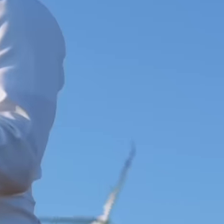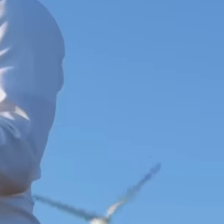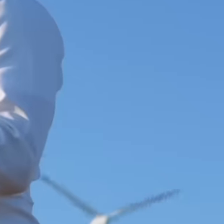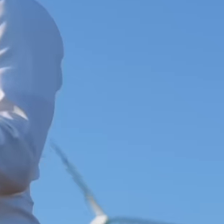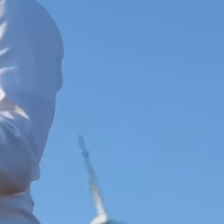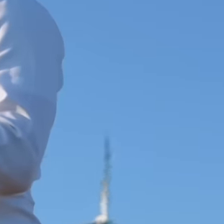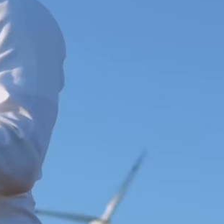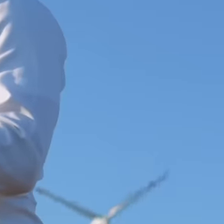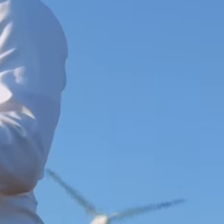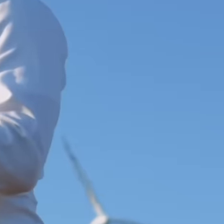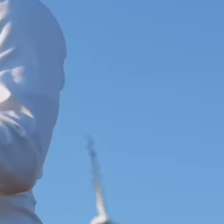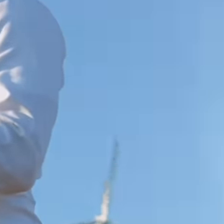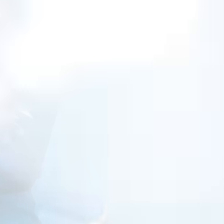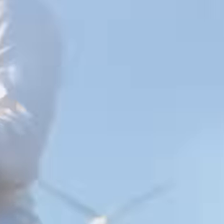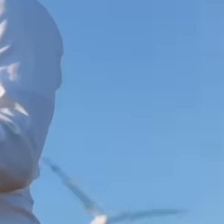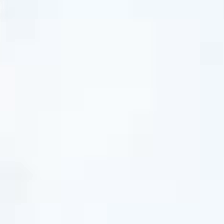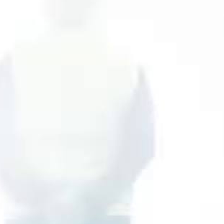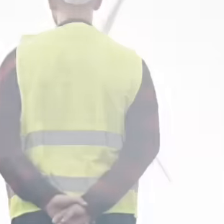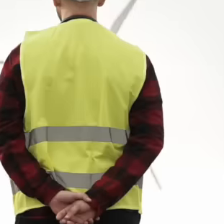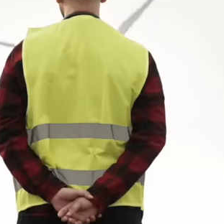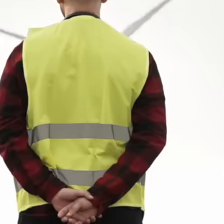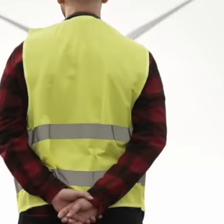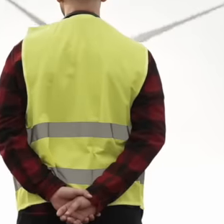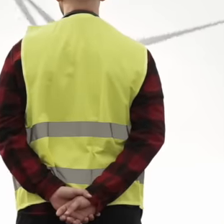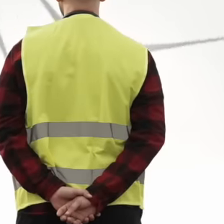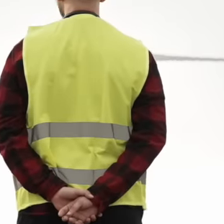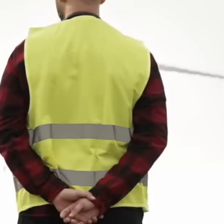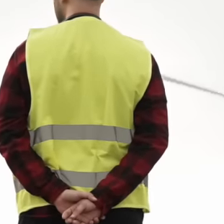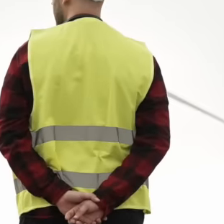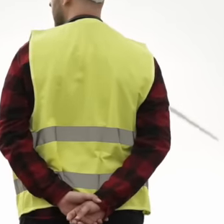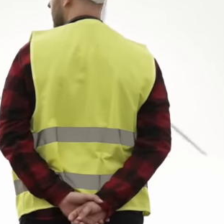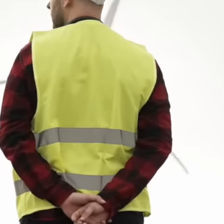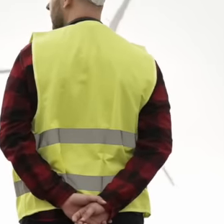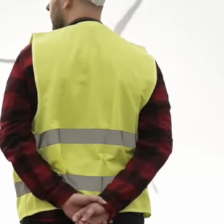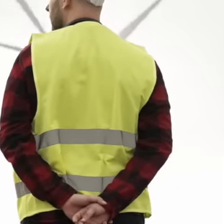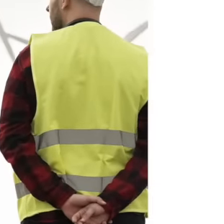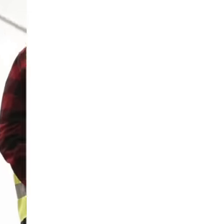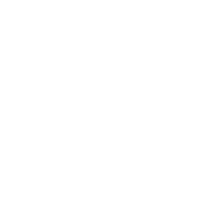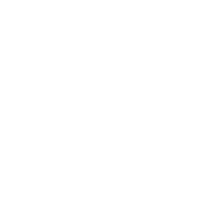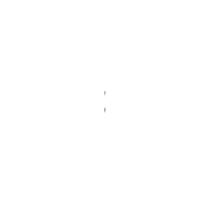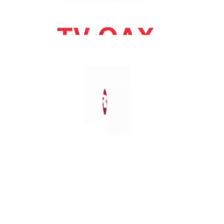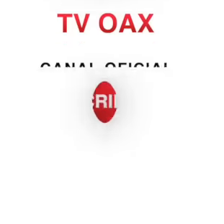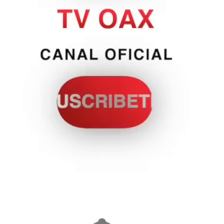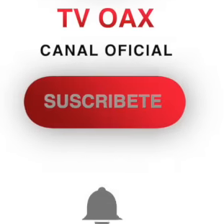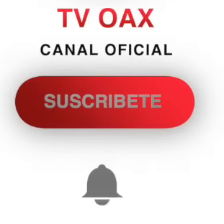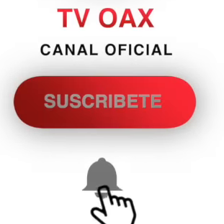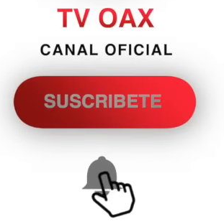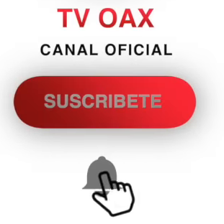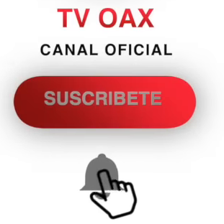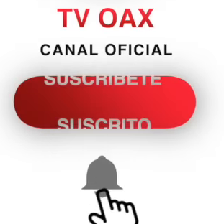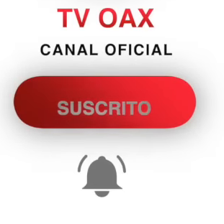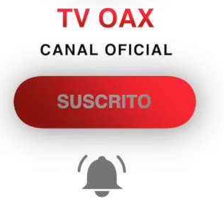foreign businessmen who want to invest in Mexico, it will be done in accordance with the rules of the